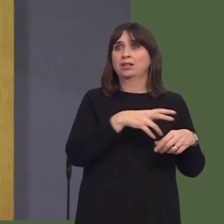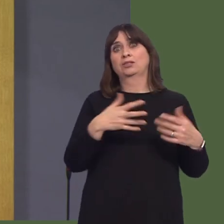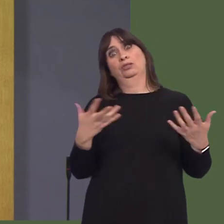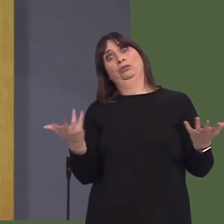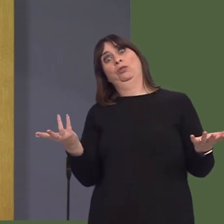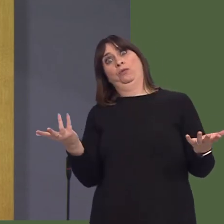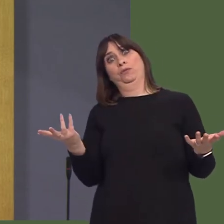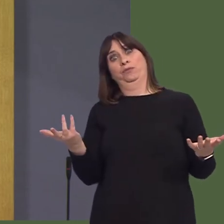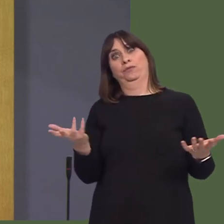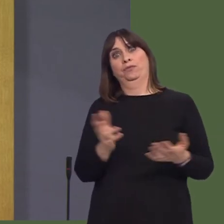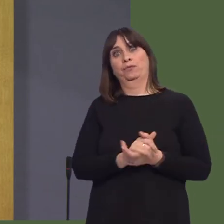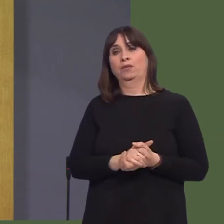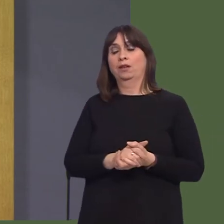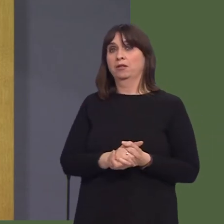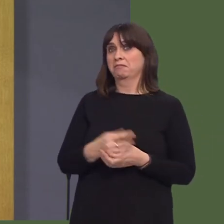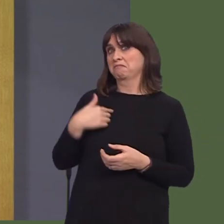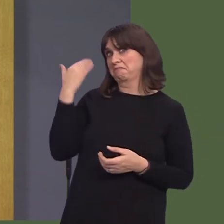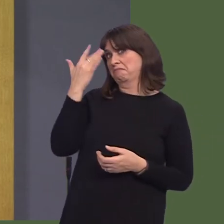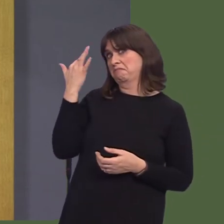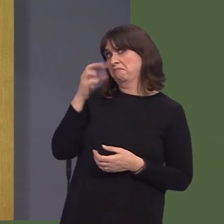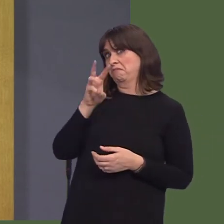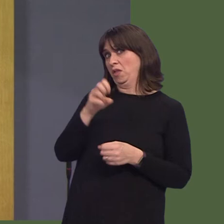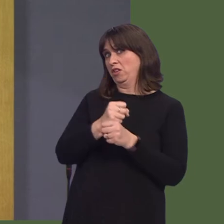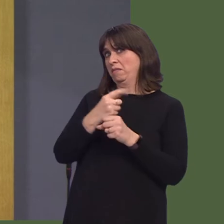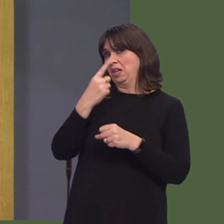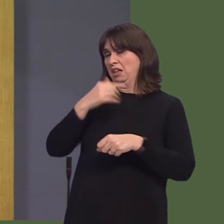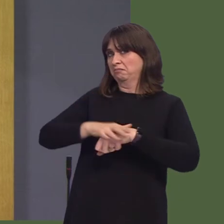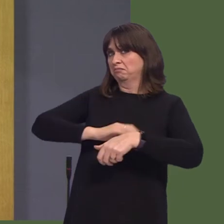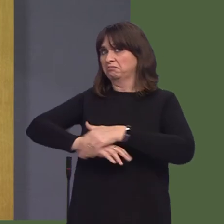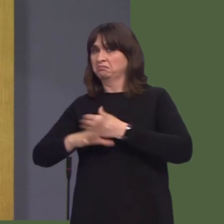by Welsh Government in the future of young learners there.